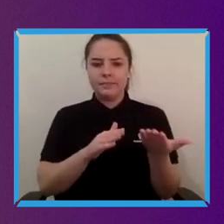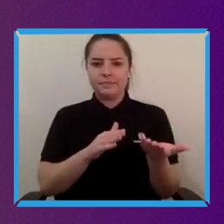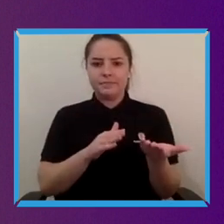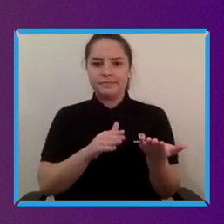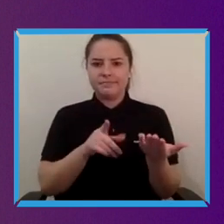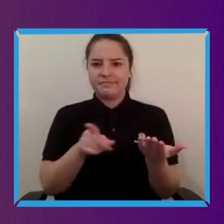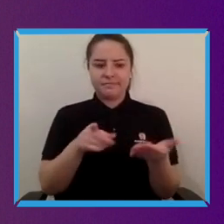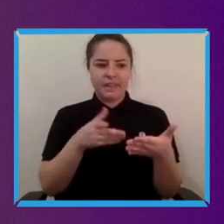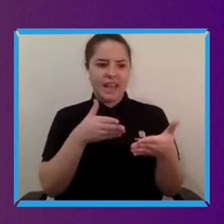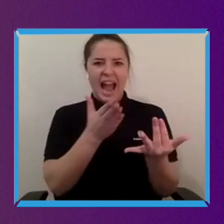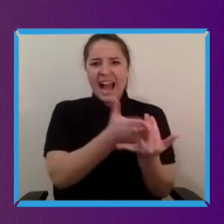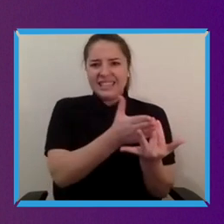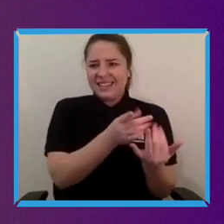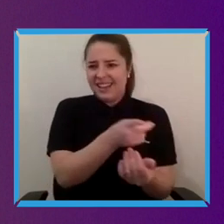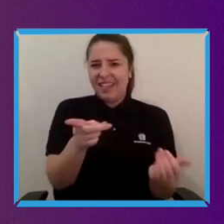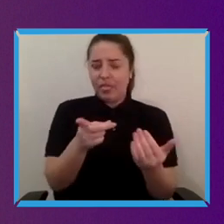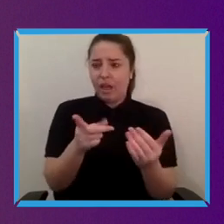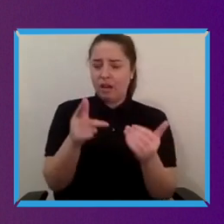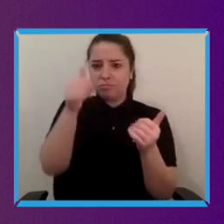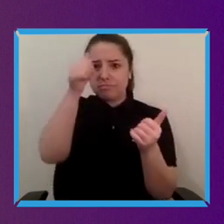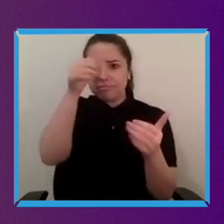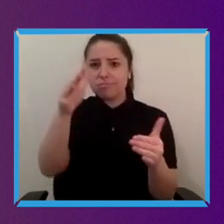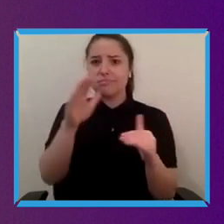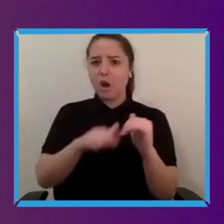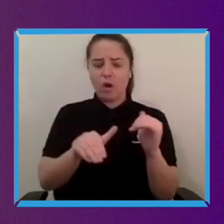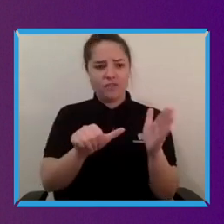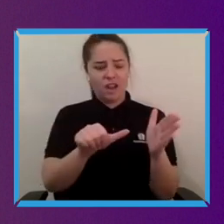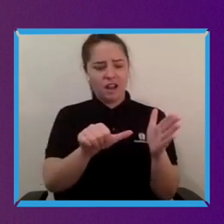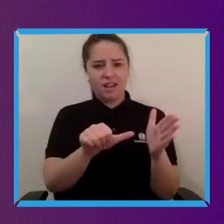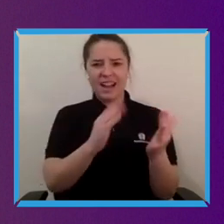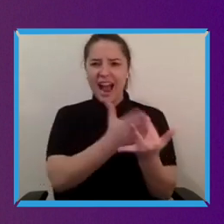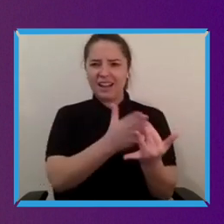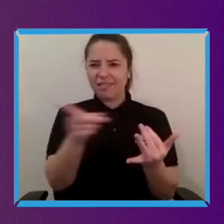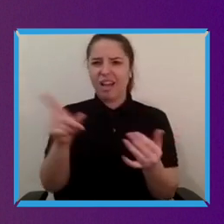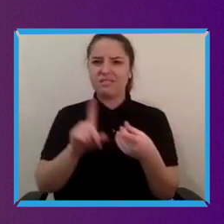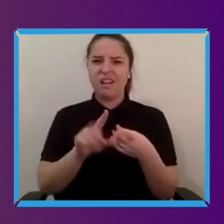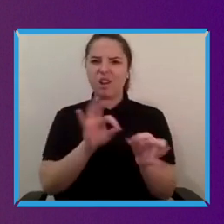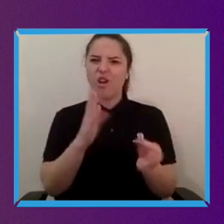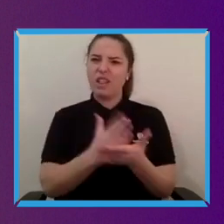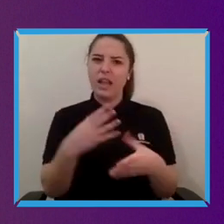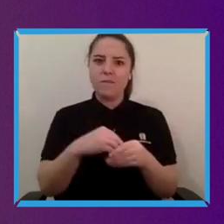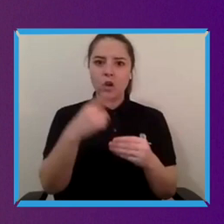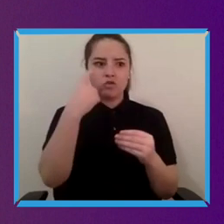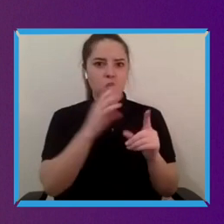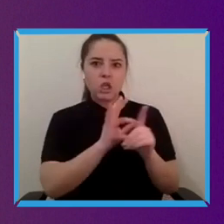been engaged in this process of saying how can we design a better future. So what should be the